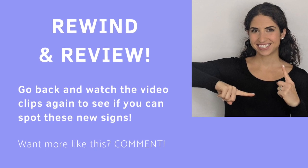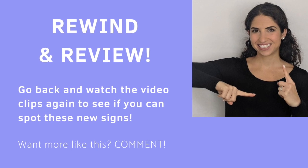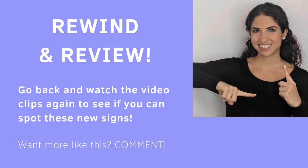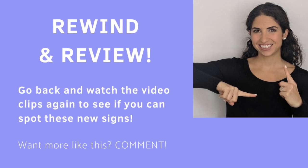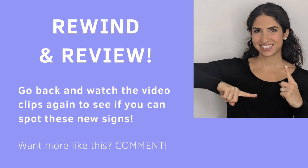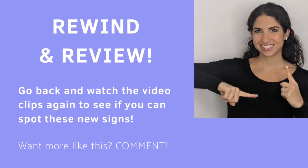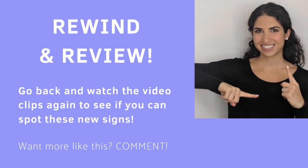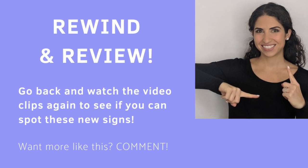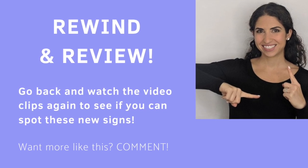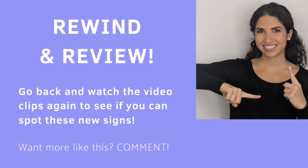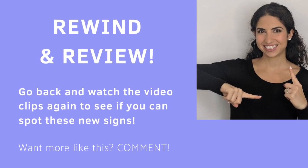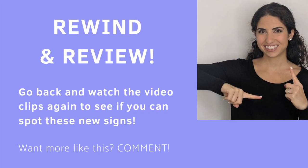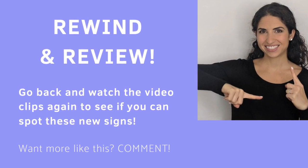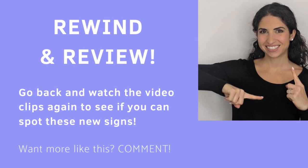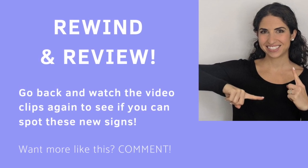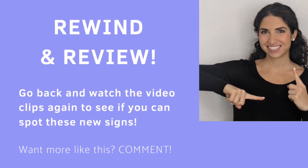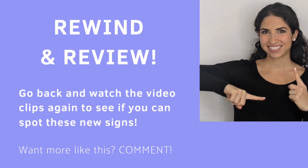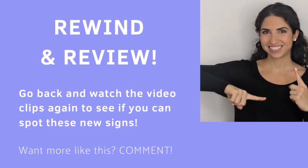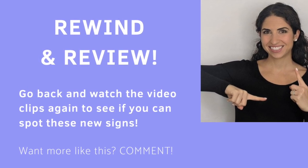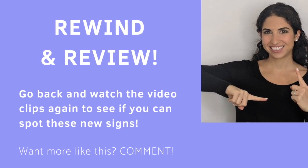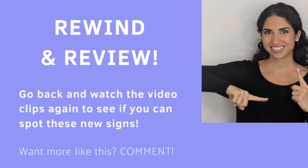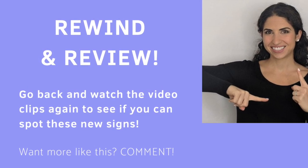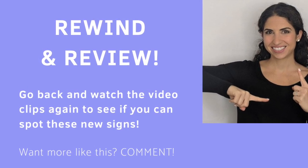to see if you can spot these new signs.